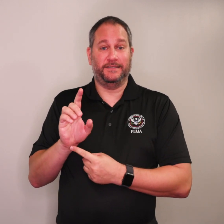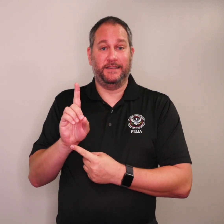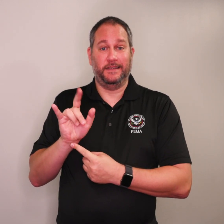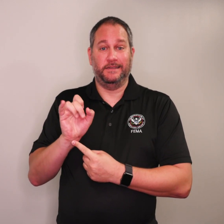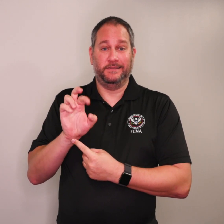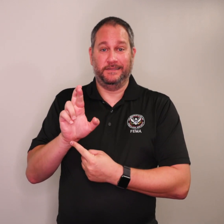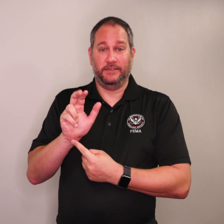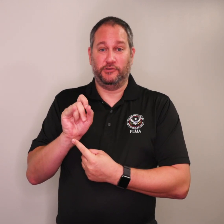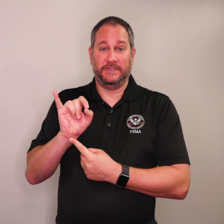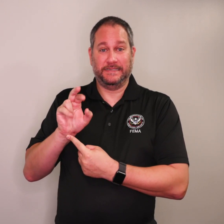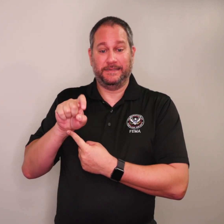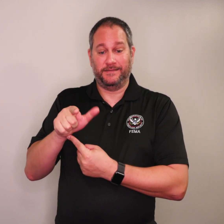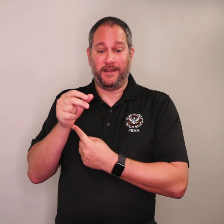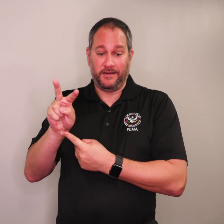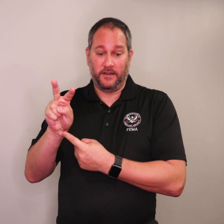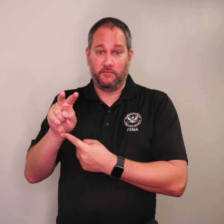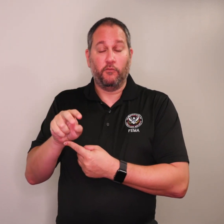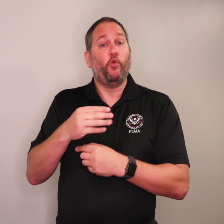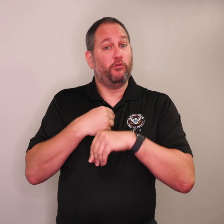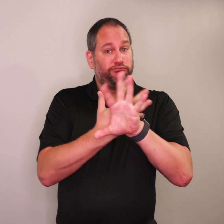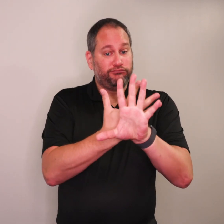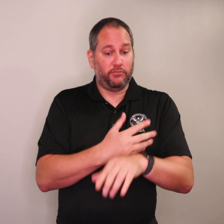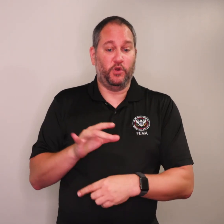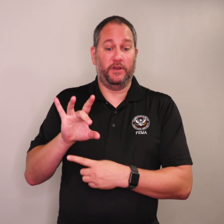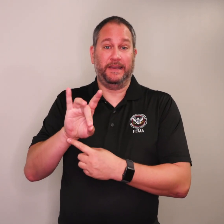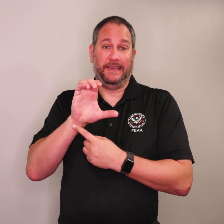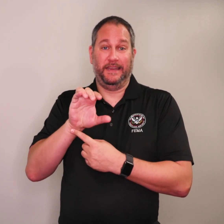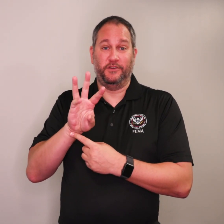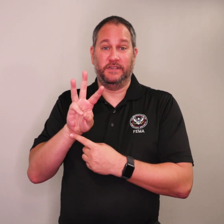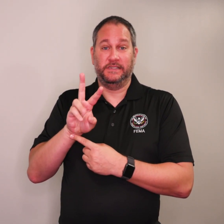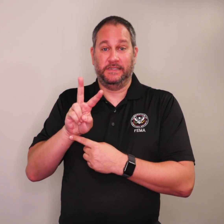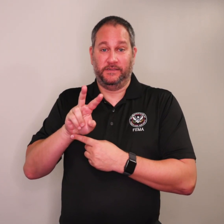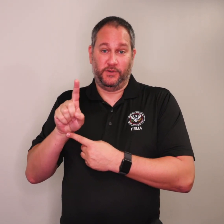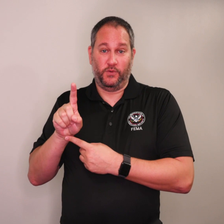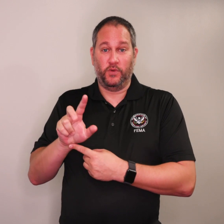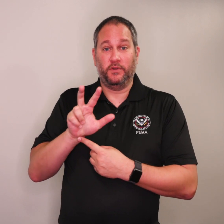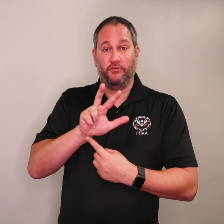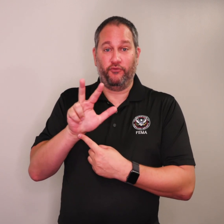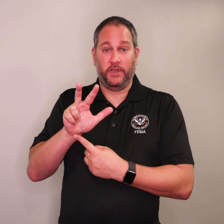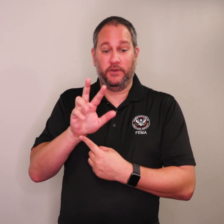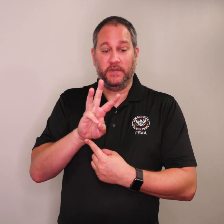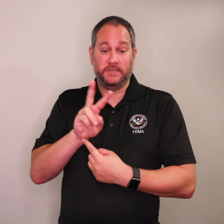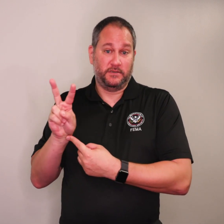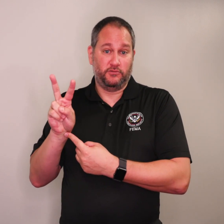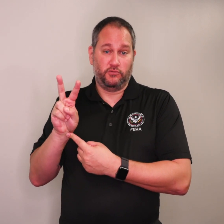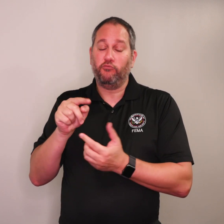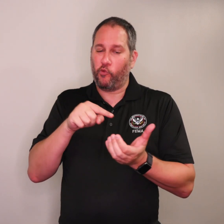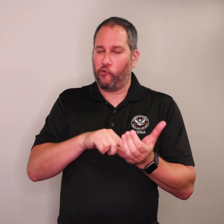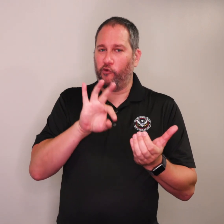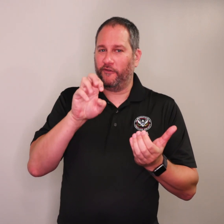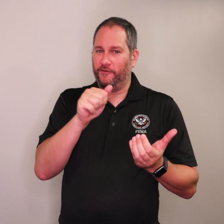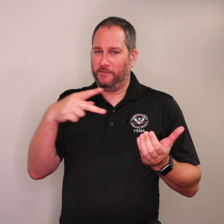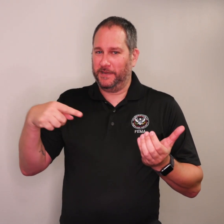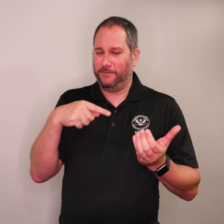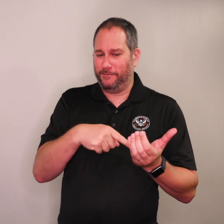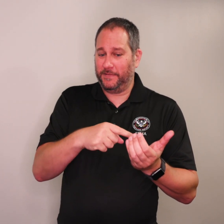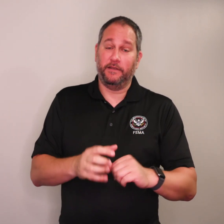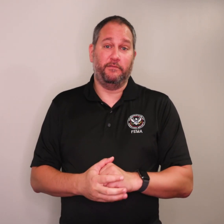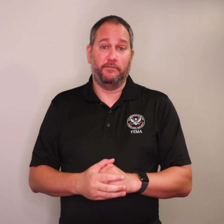DisasterAssistance.gov calling 800-621-3362 or through the FEMA mobile app.